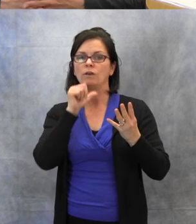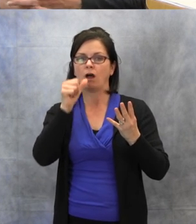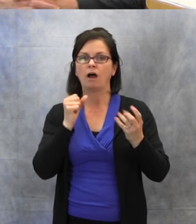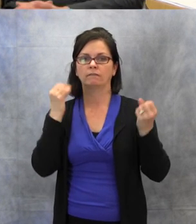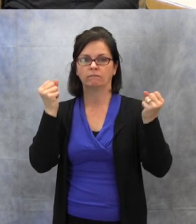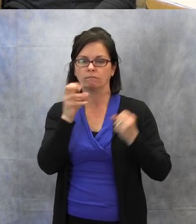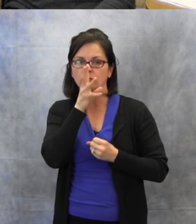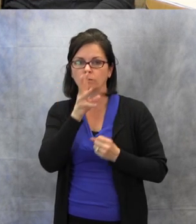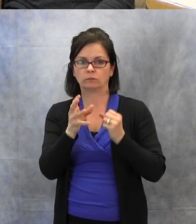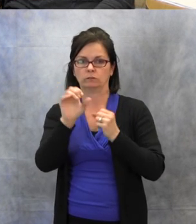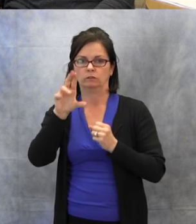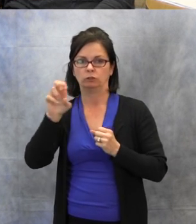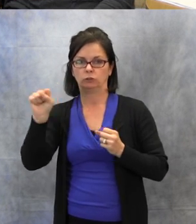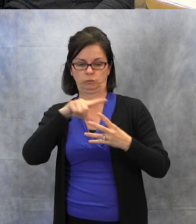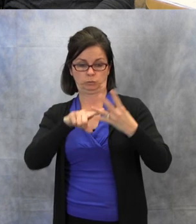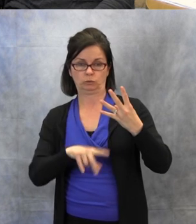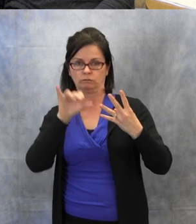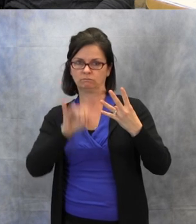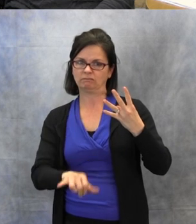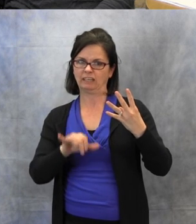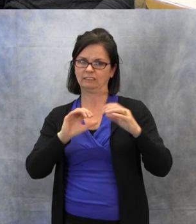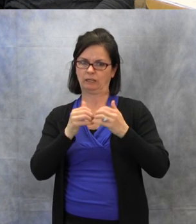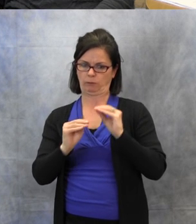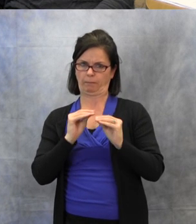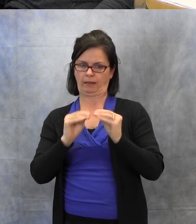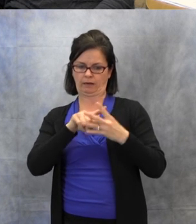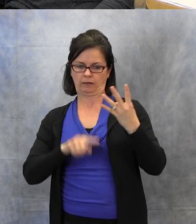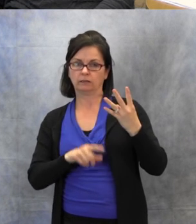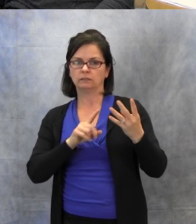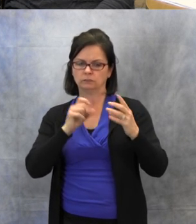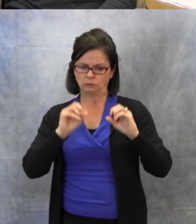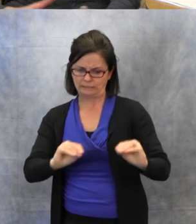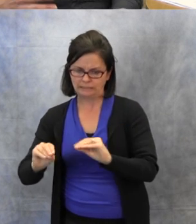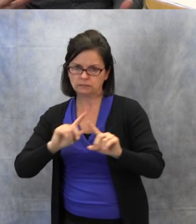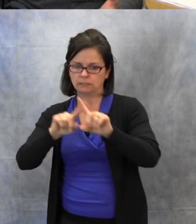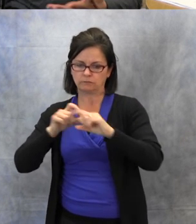those strategies and then they practiced them and there's a variety of programs that are ready made,